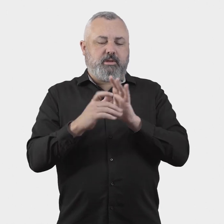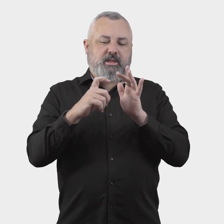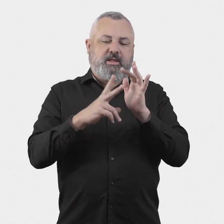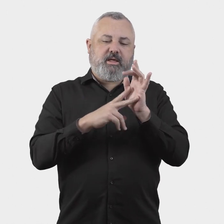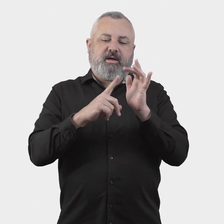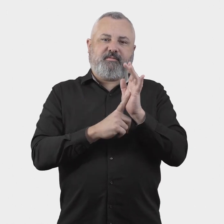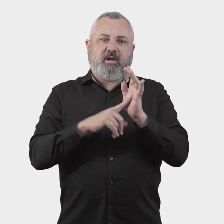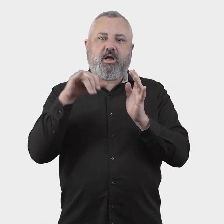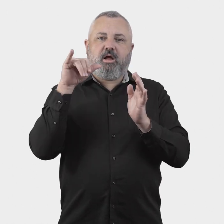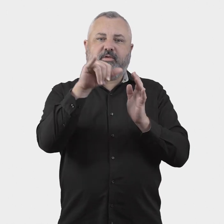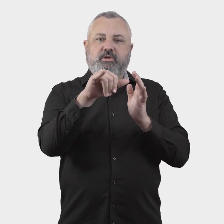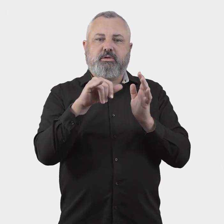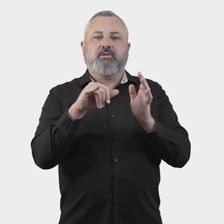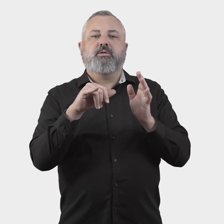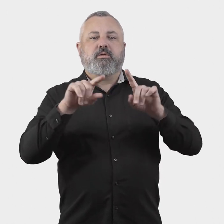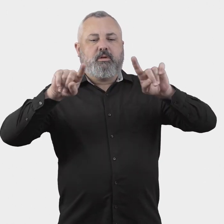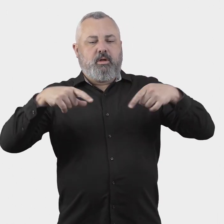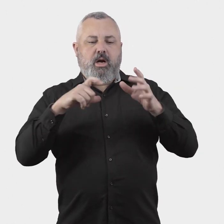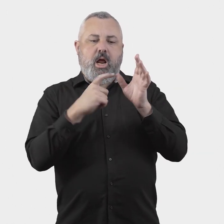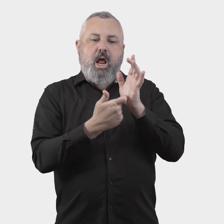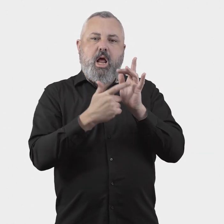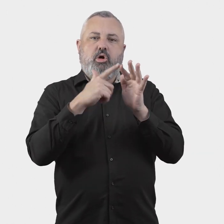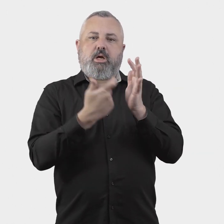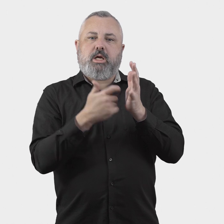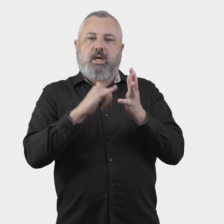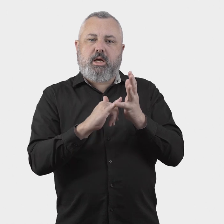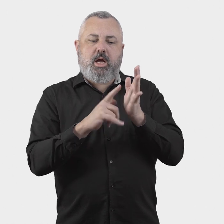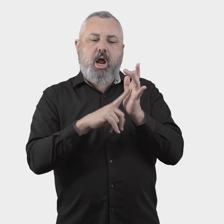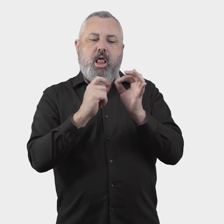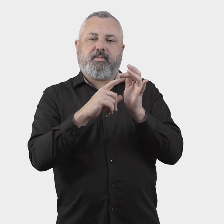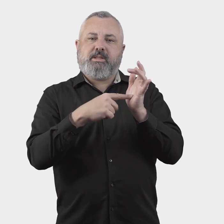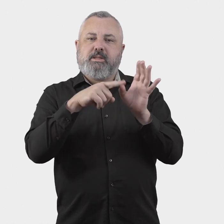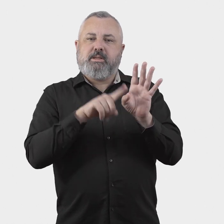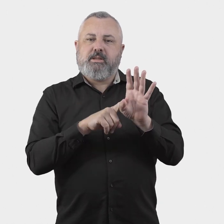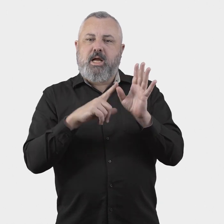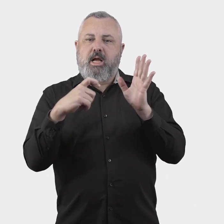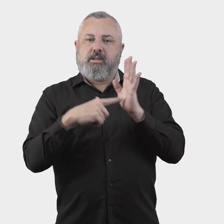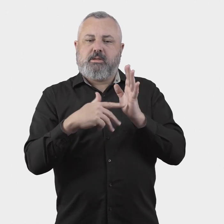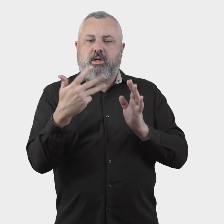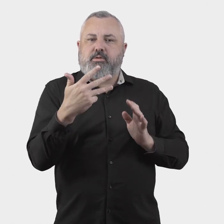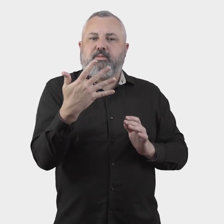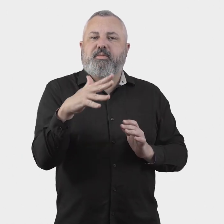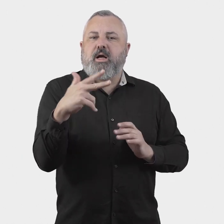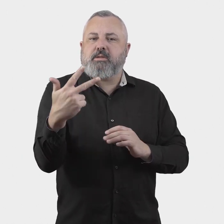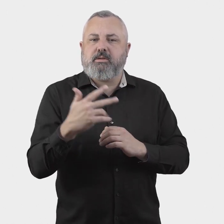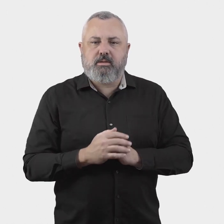Civil Aviation (Carriers' Liability) Act 1959.